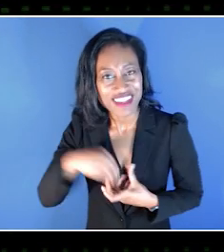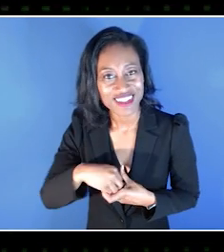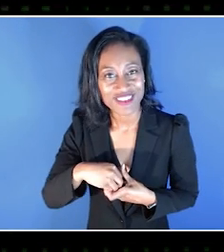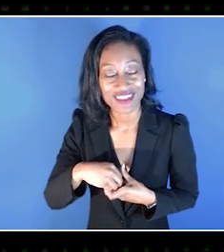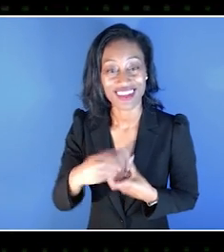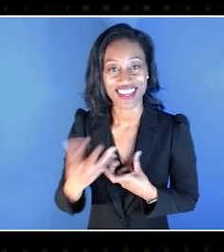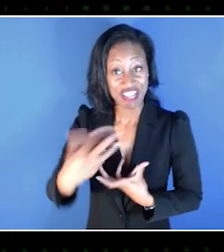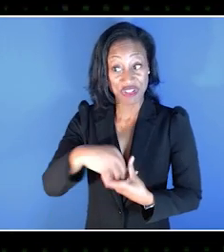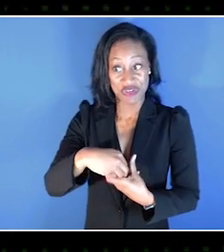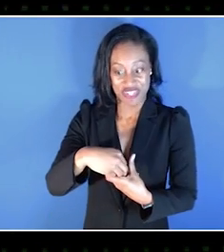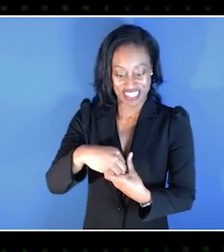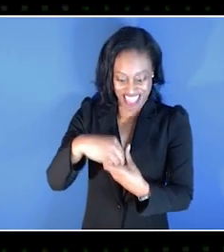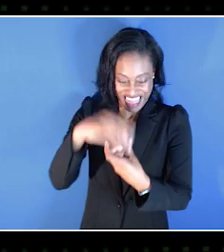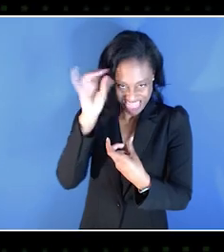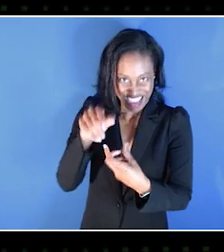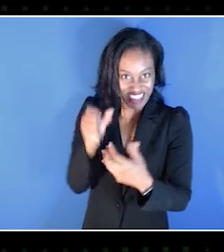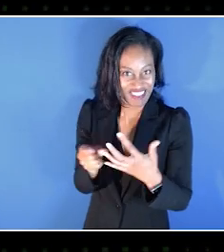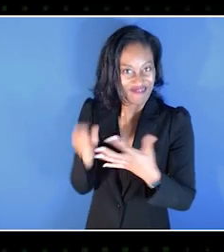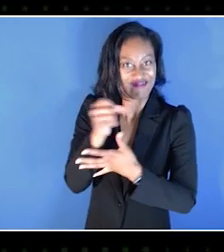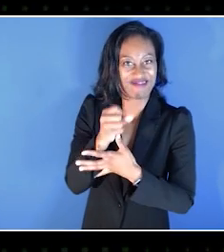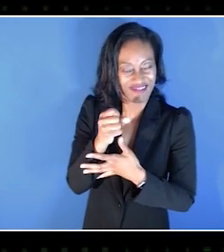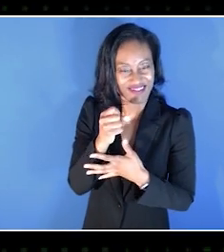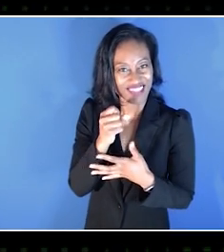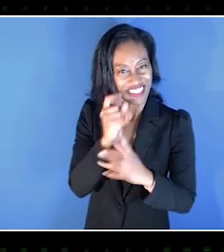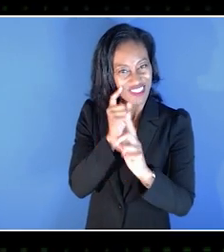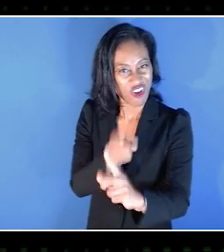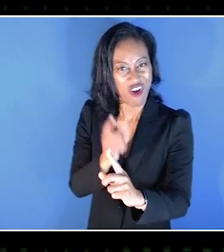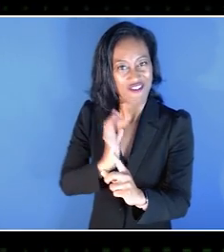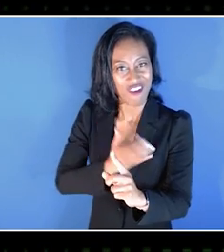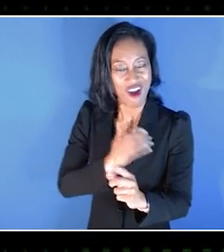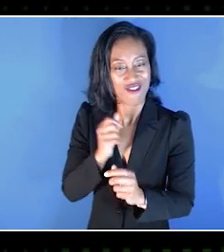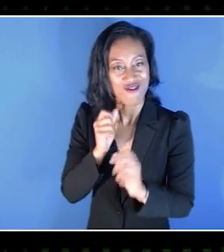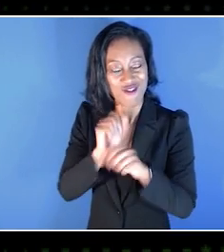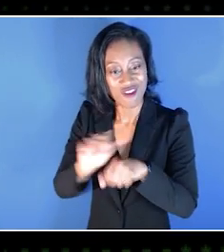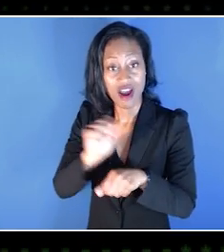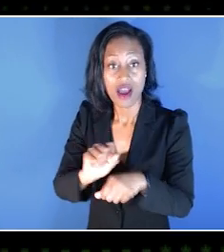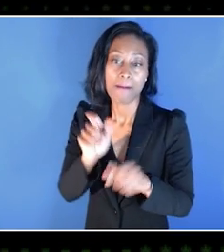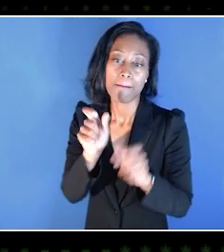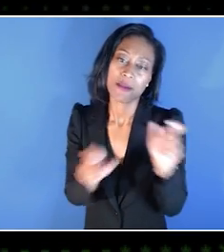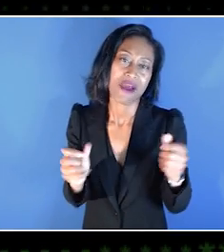of what we do and why we do what we do. People have a wide range of reasons for playing.